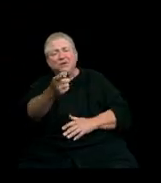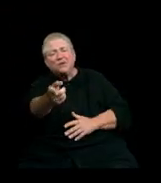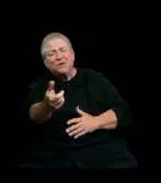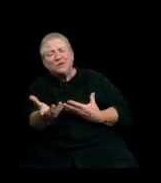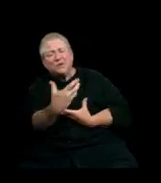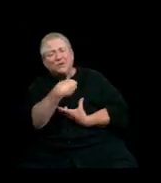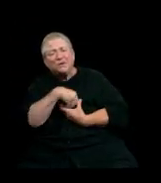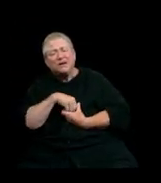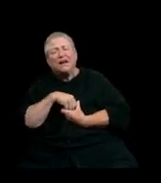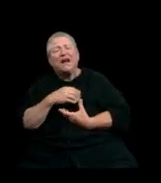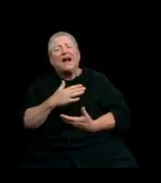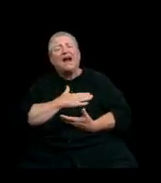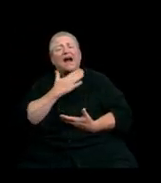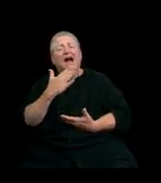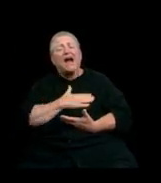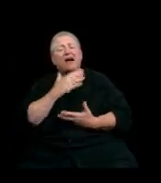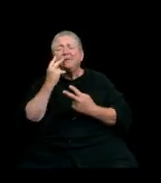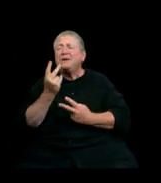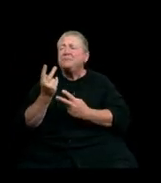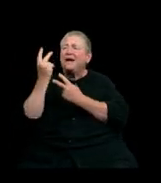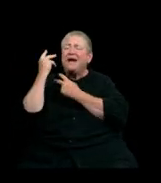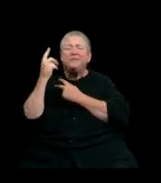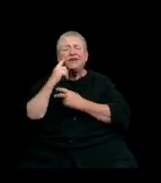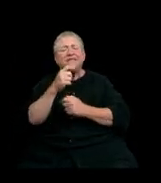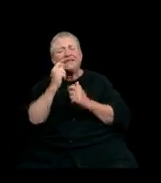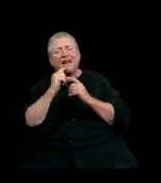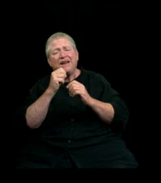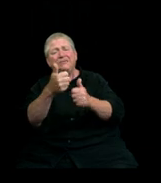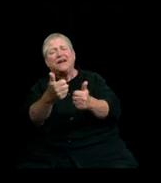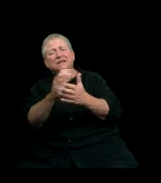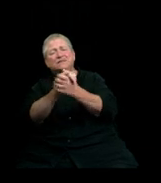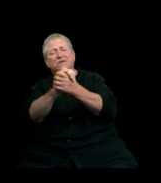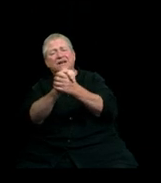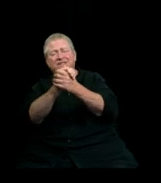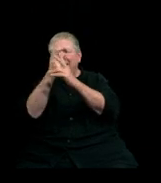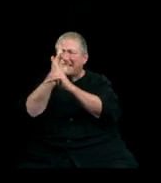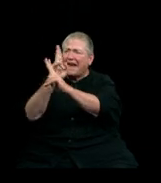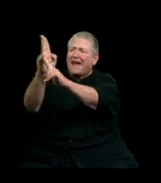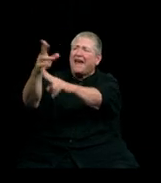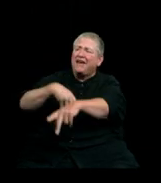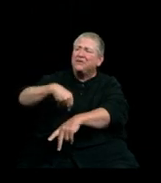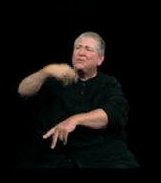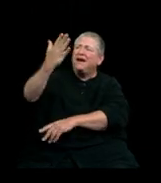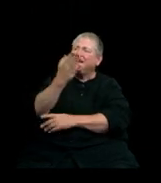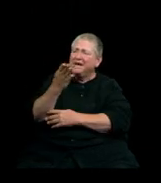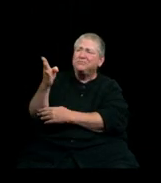Happy memories and best wishes, hail the White and Blue.